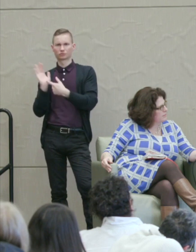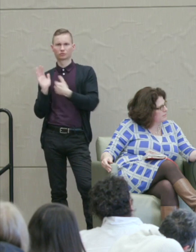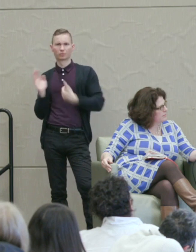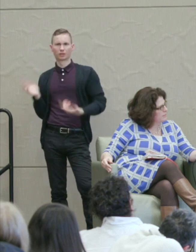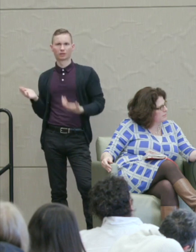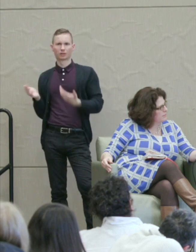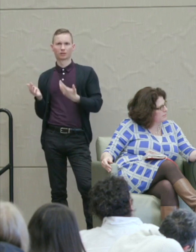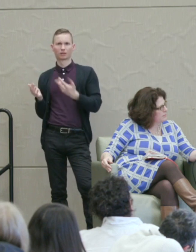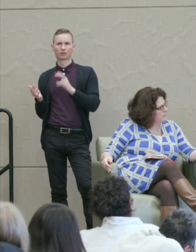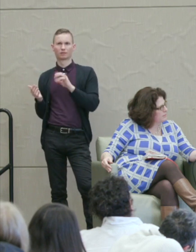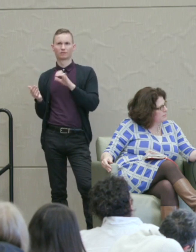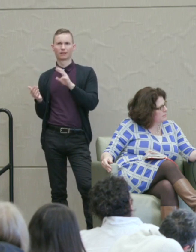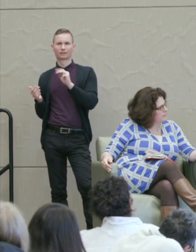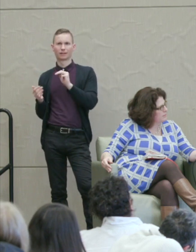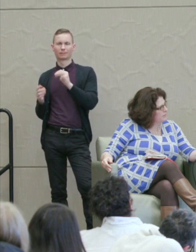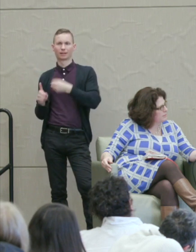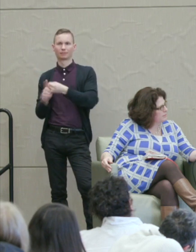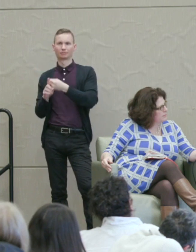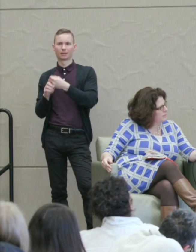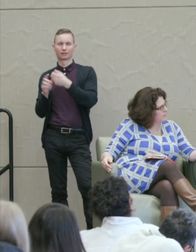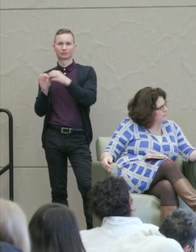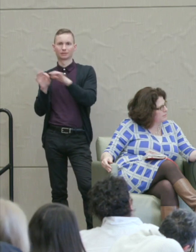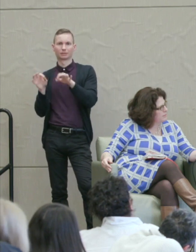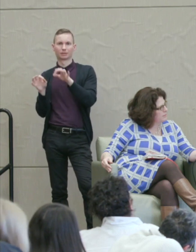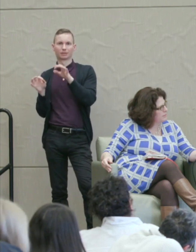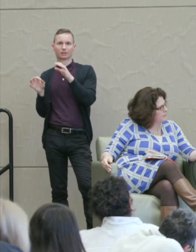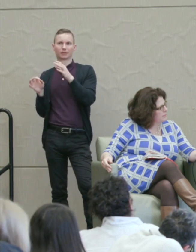impact statements are deleterious for various reasons.